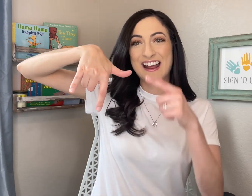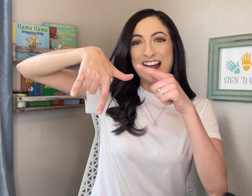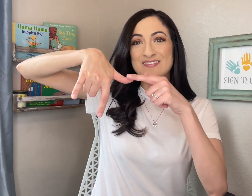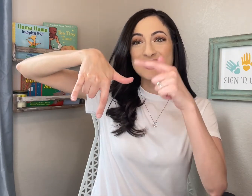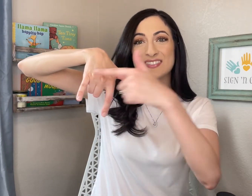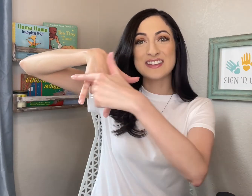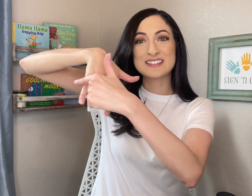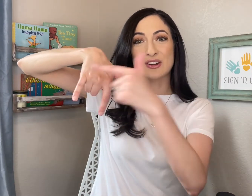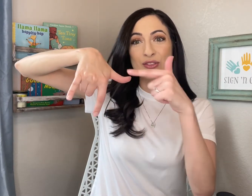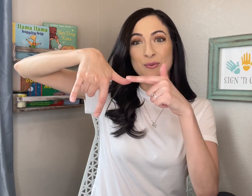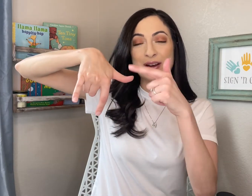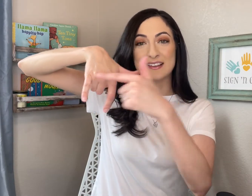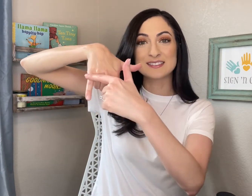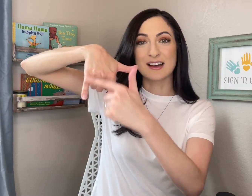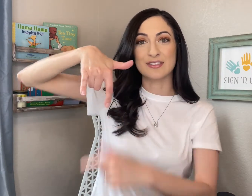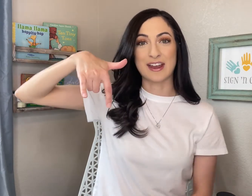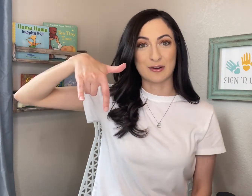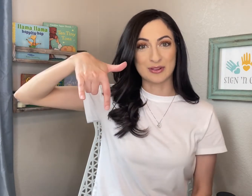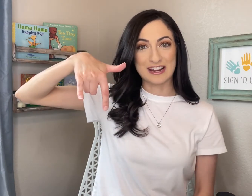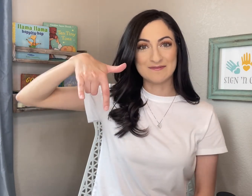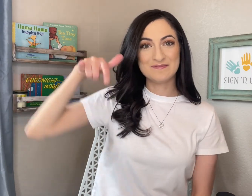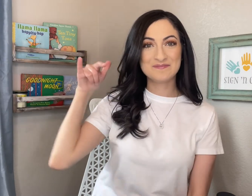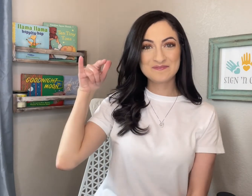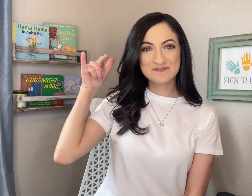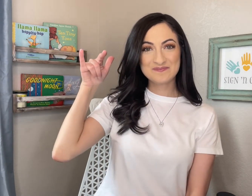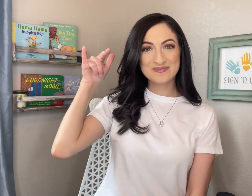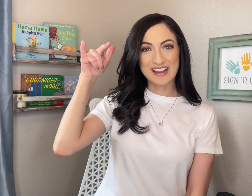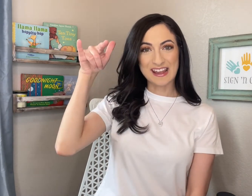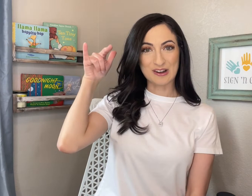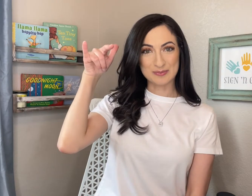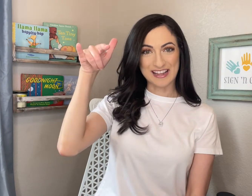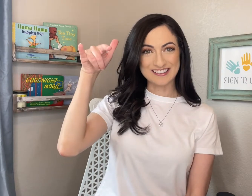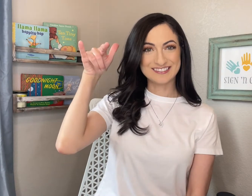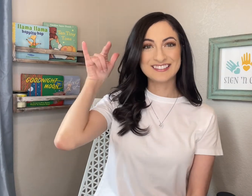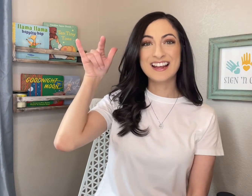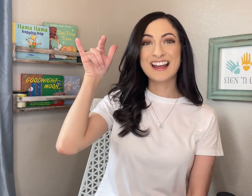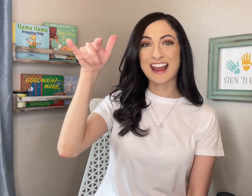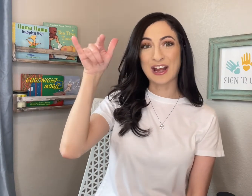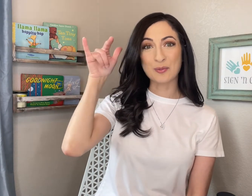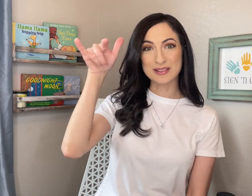and then these are the wings of the airplane. AIRPLANE. AIRPLANE.